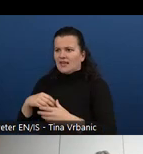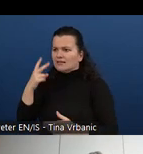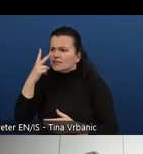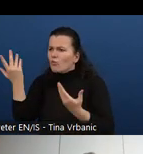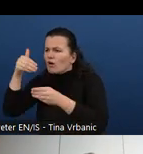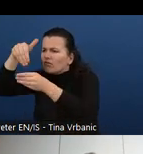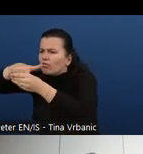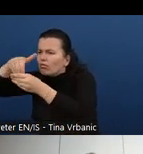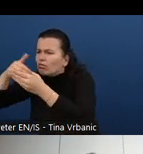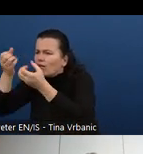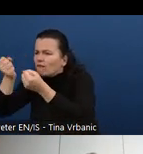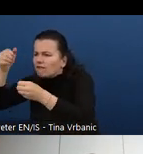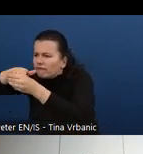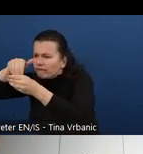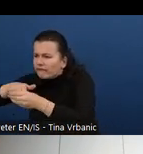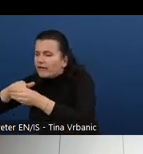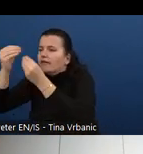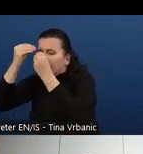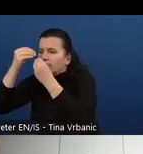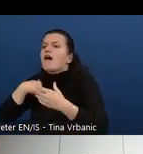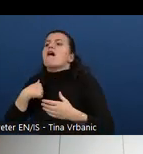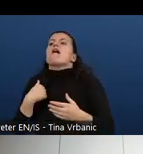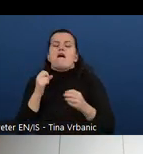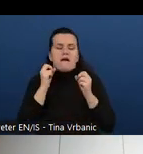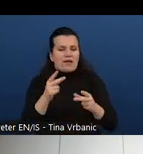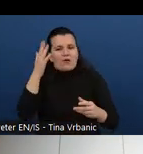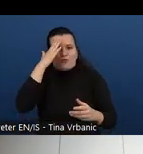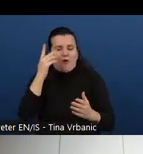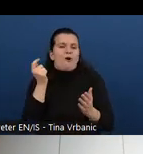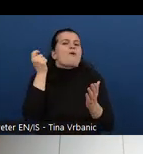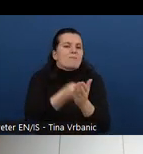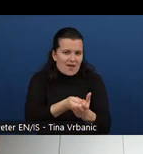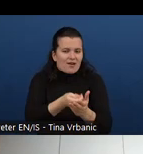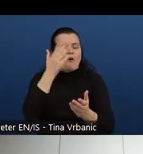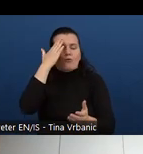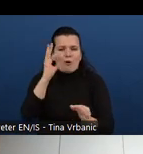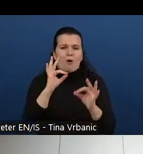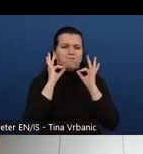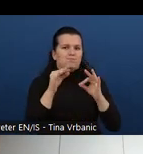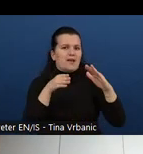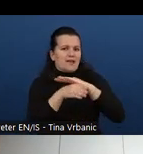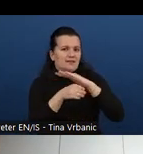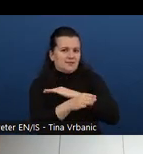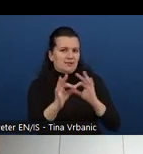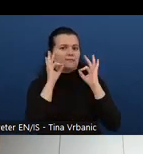It is actually the right requirement that will then finally serve their purposes.